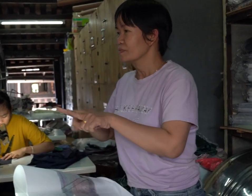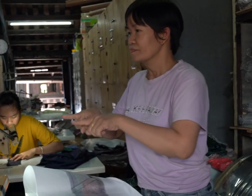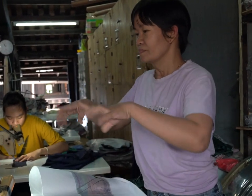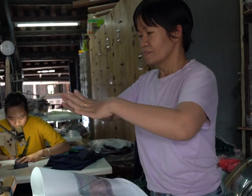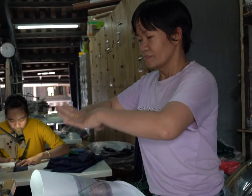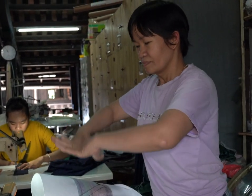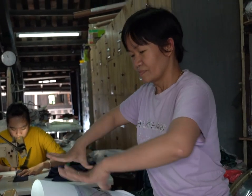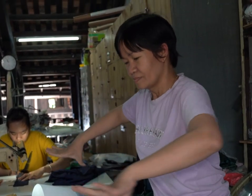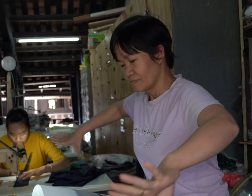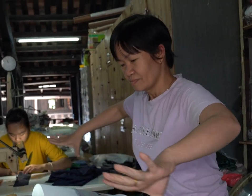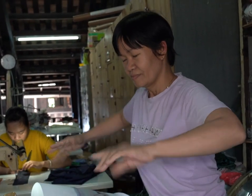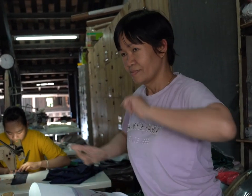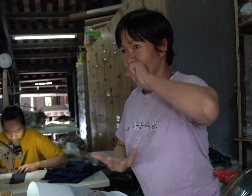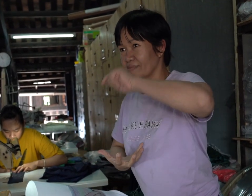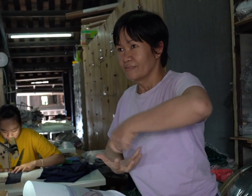It's for a table cover.